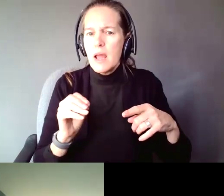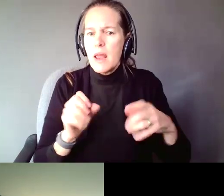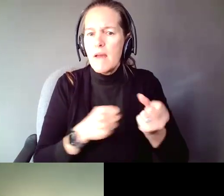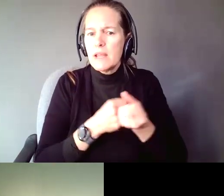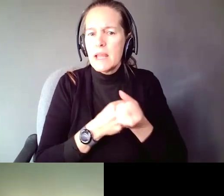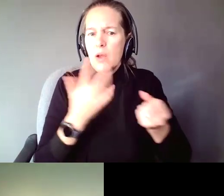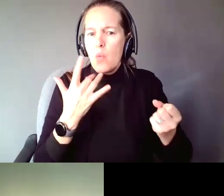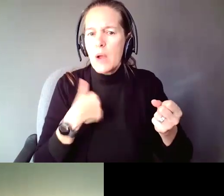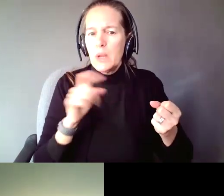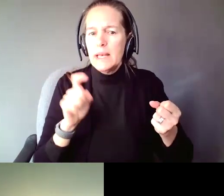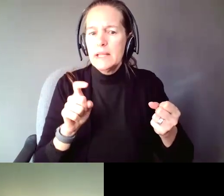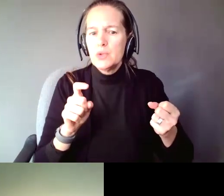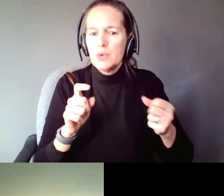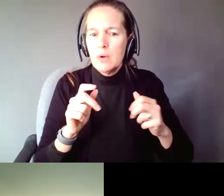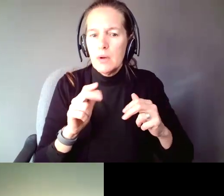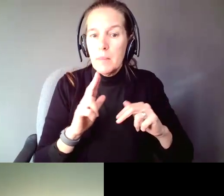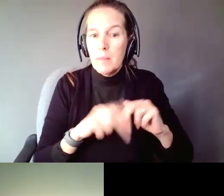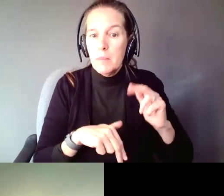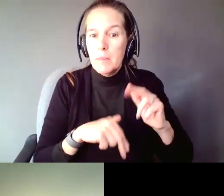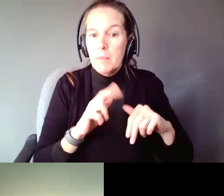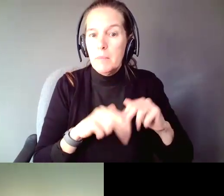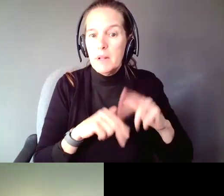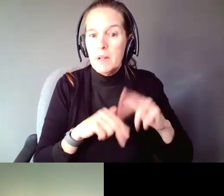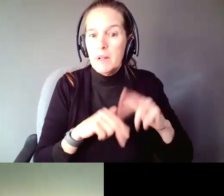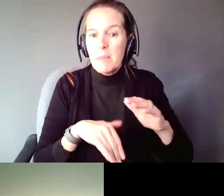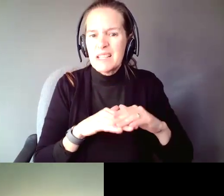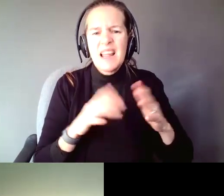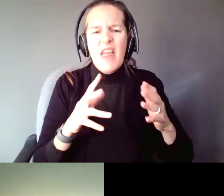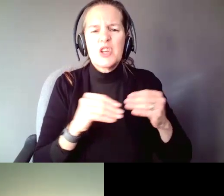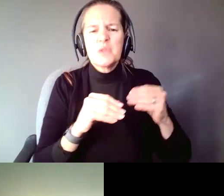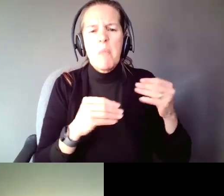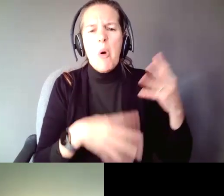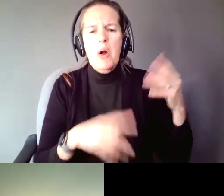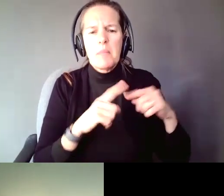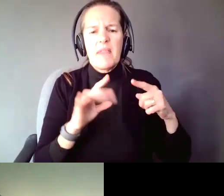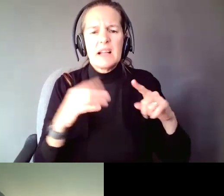Why we need to build the capacity. Yes. There is more, but I think that was the main question.